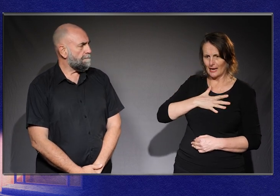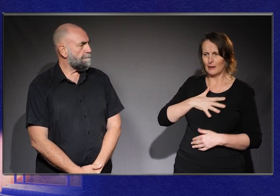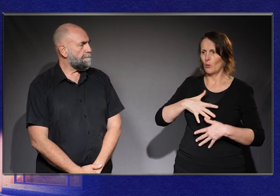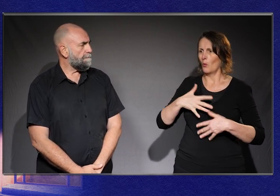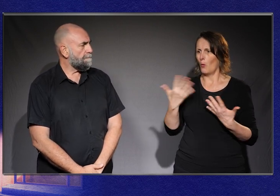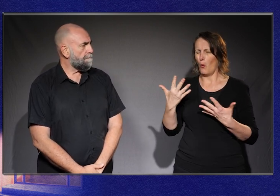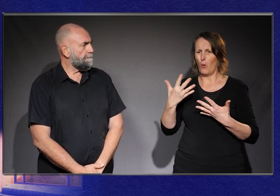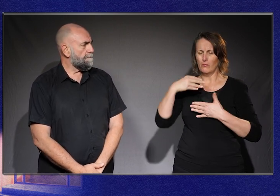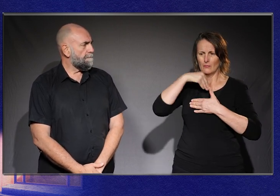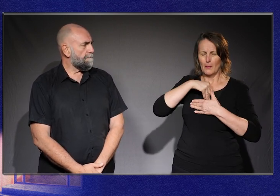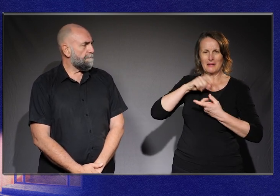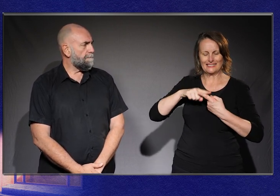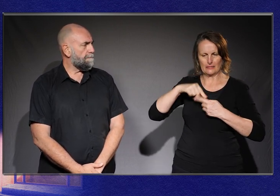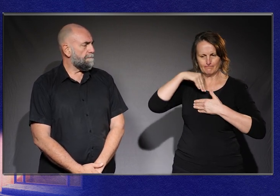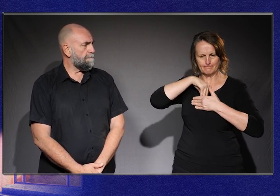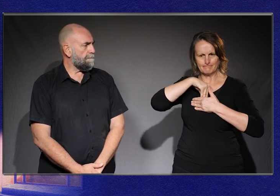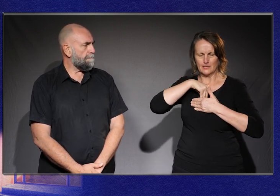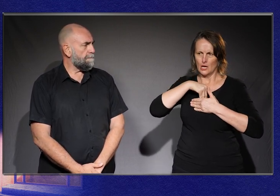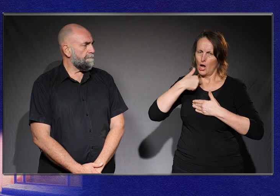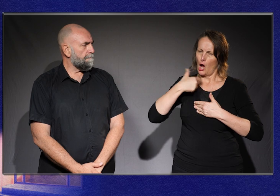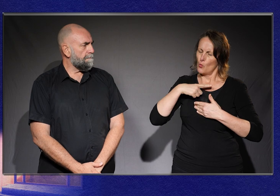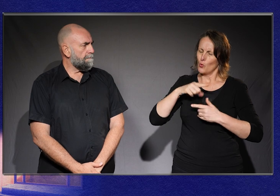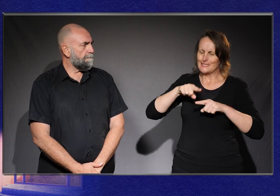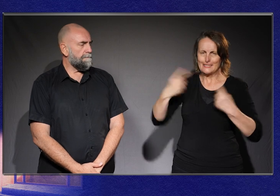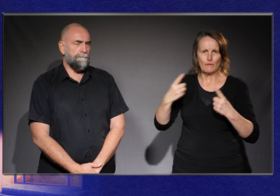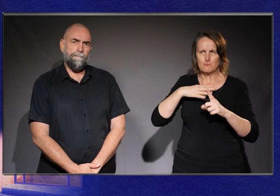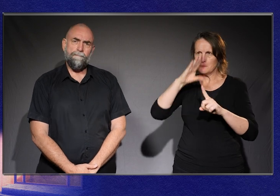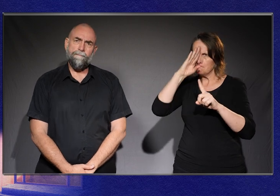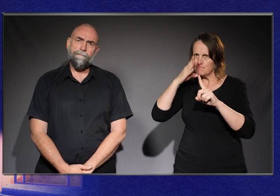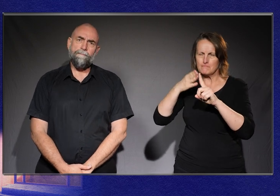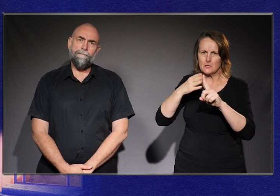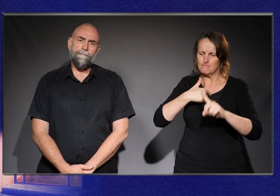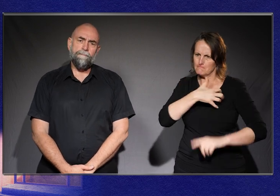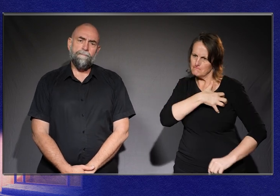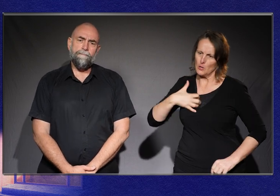if of hope, and of desire for something different that I believe sits there always, even though